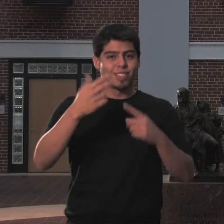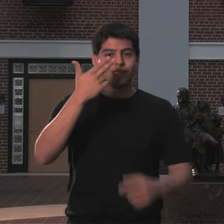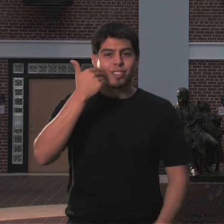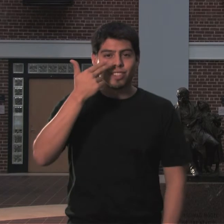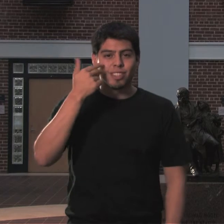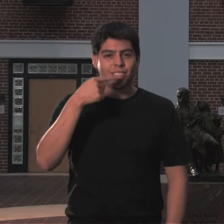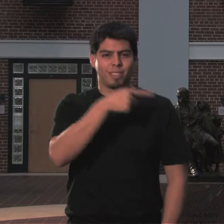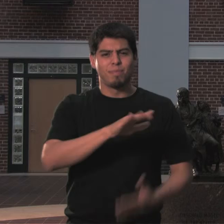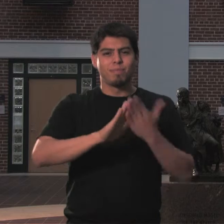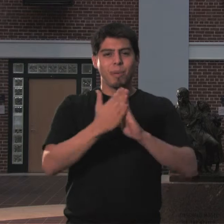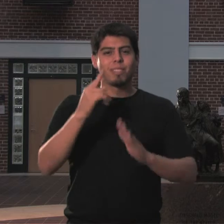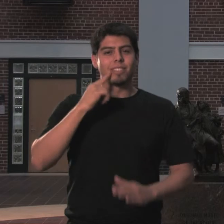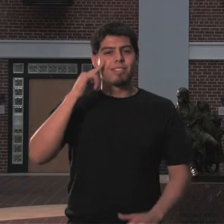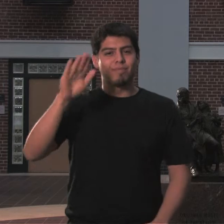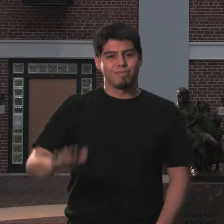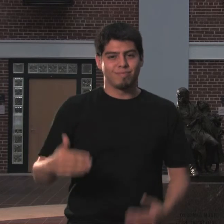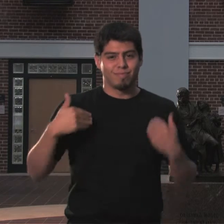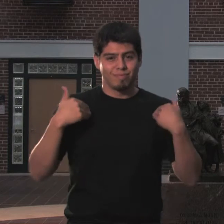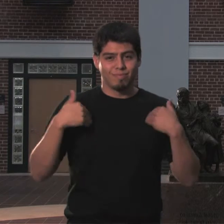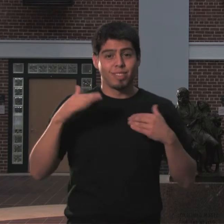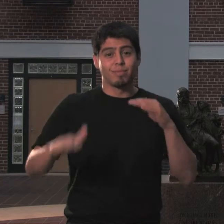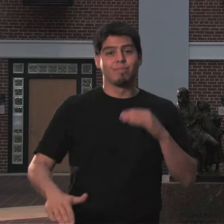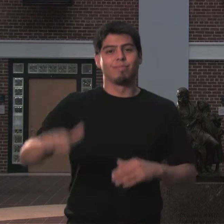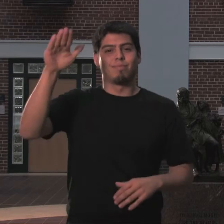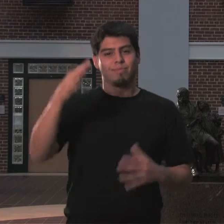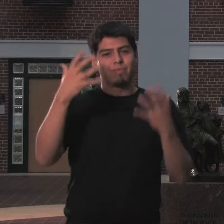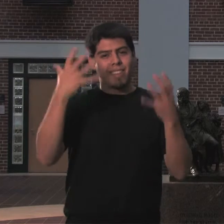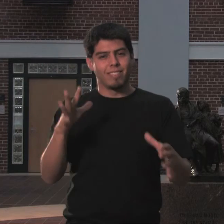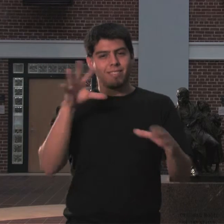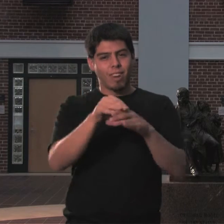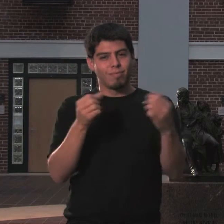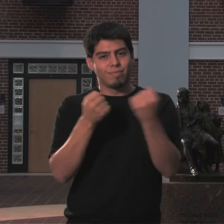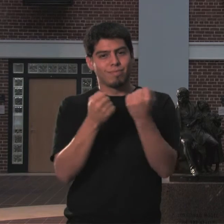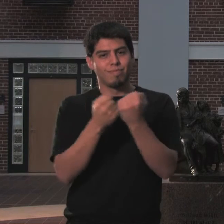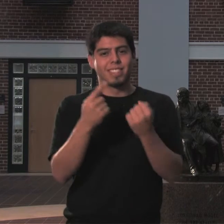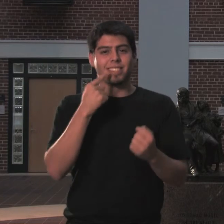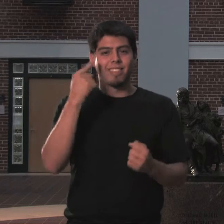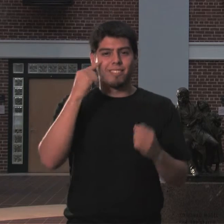He became deaf at a young age, and grew up to be a strong force